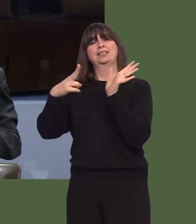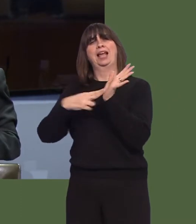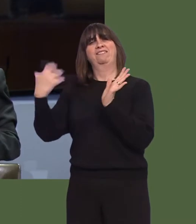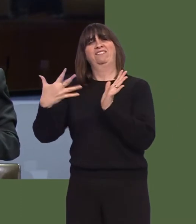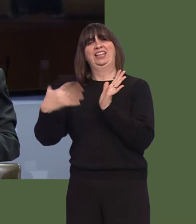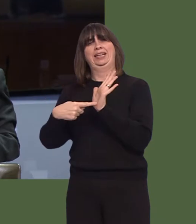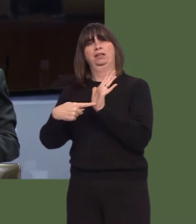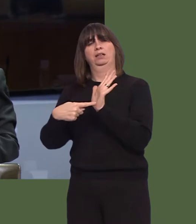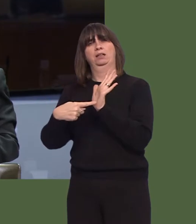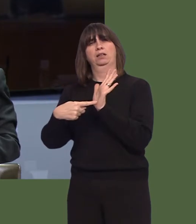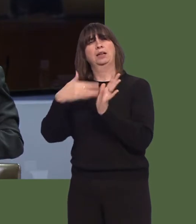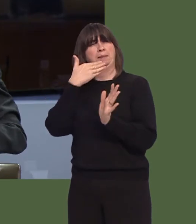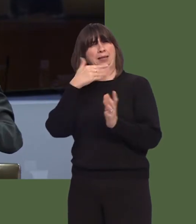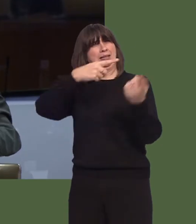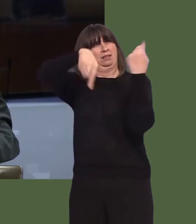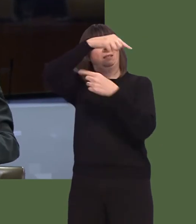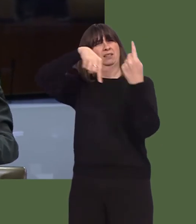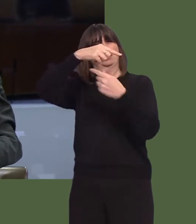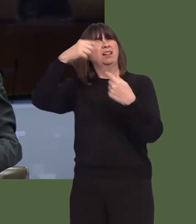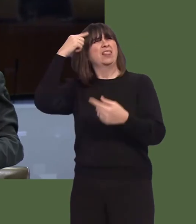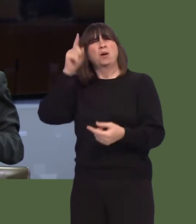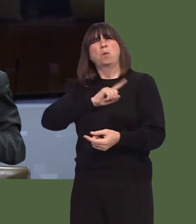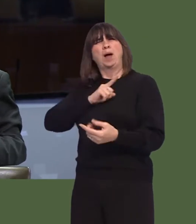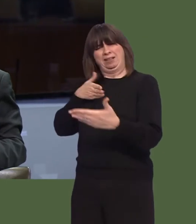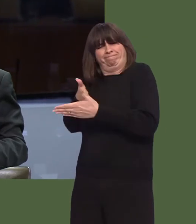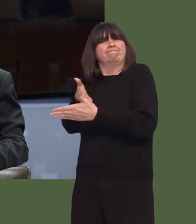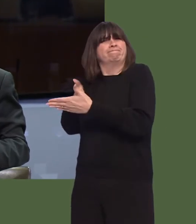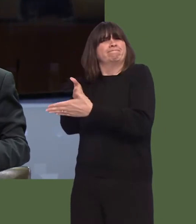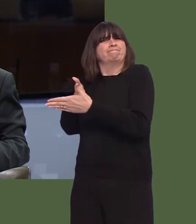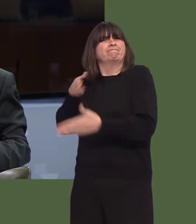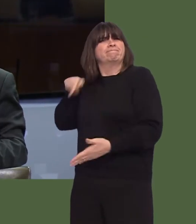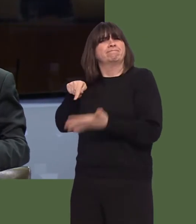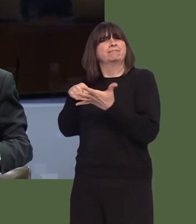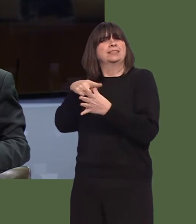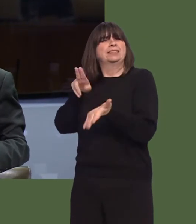Can your officials look again at either this decision, or, failing that, look again at the TAN 15 guidelines?